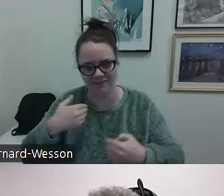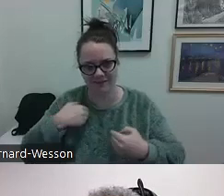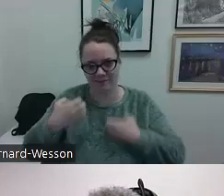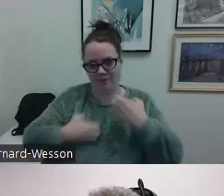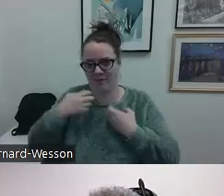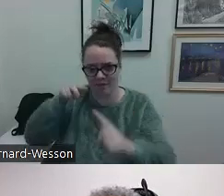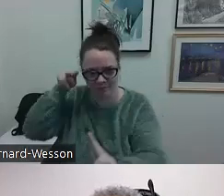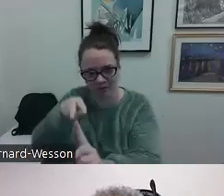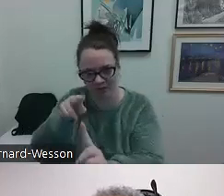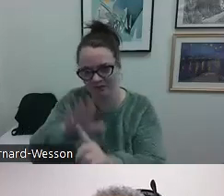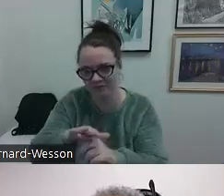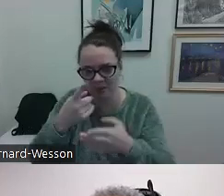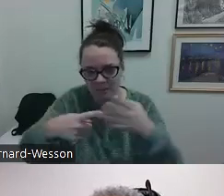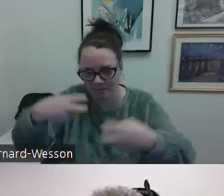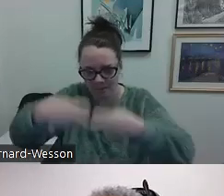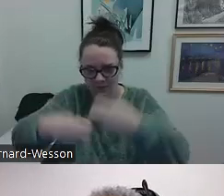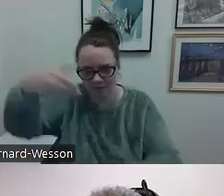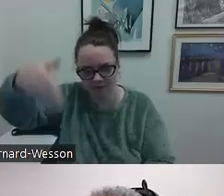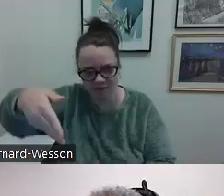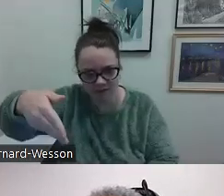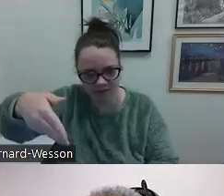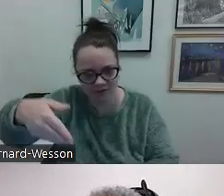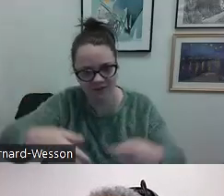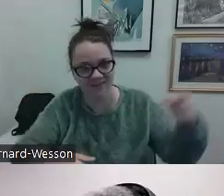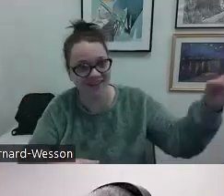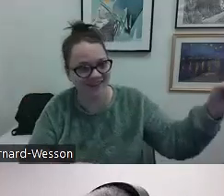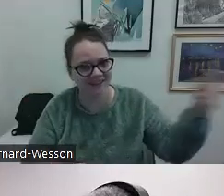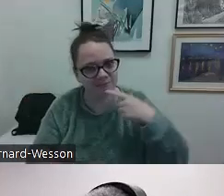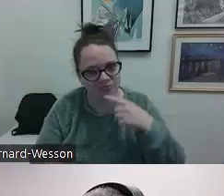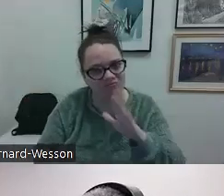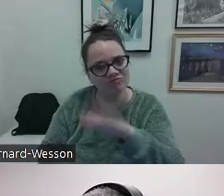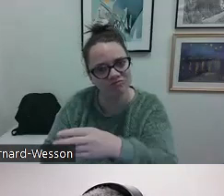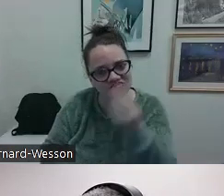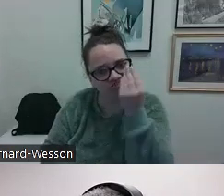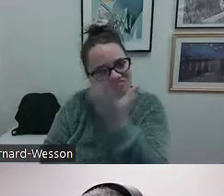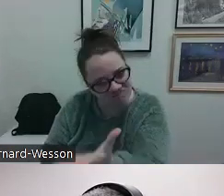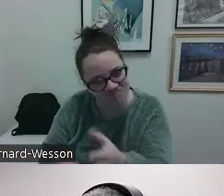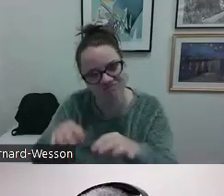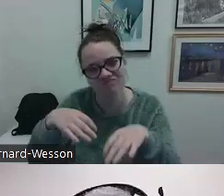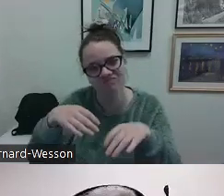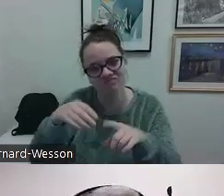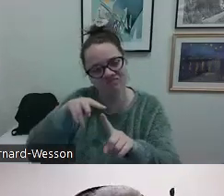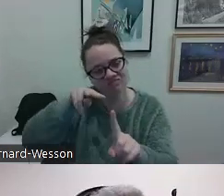I was able to express my frustrations or my emotions about a problem and then Kelly would